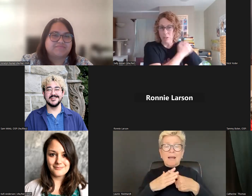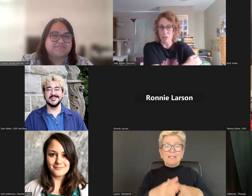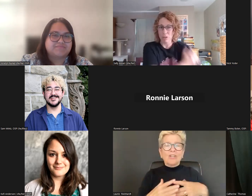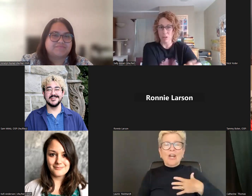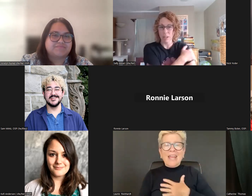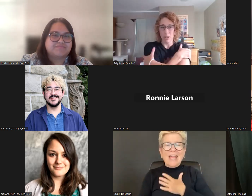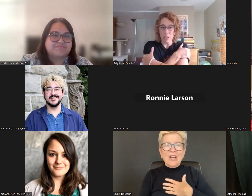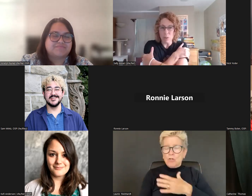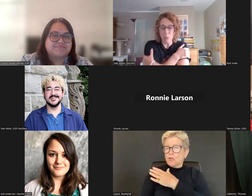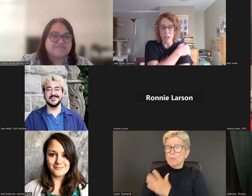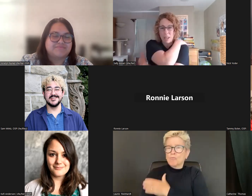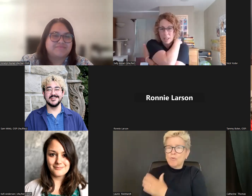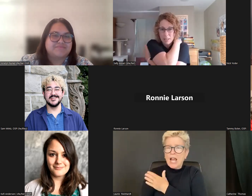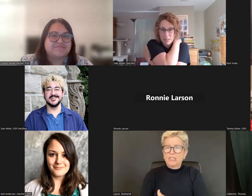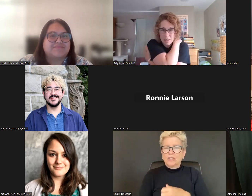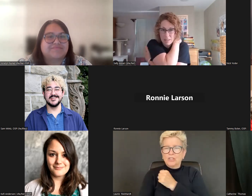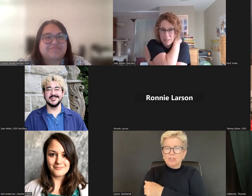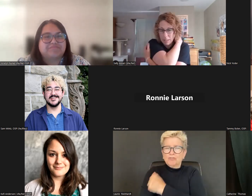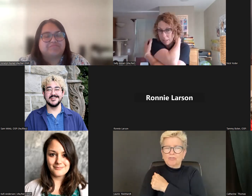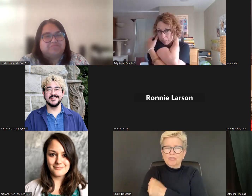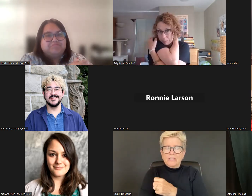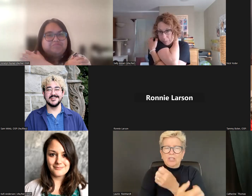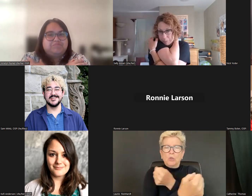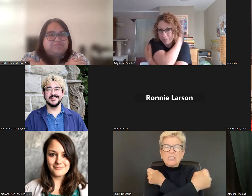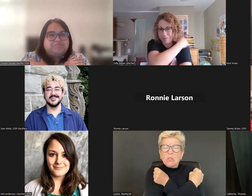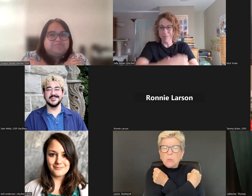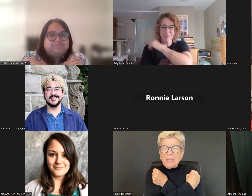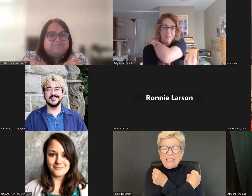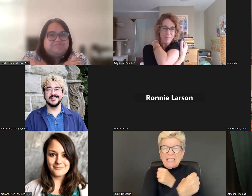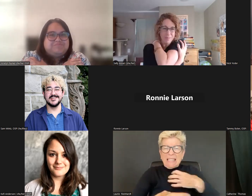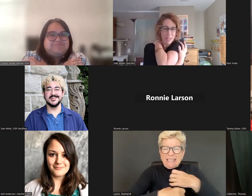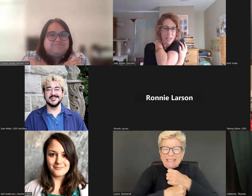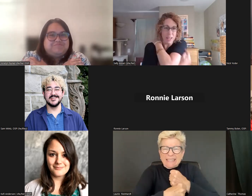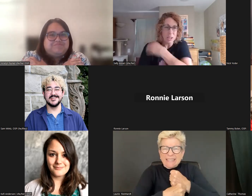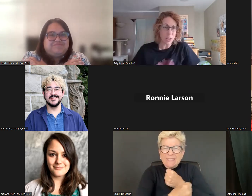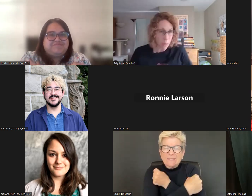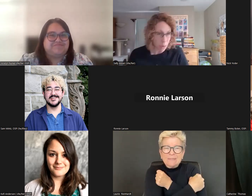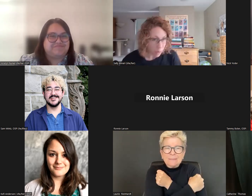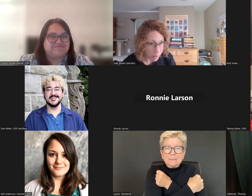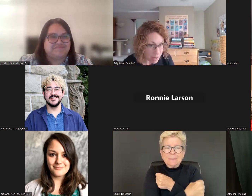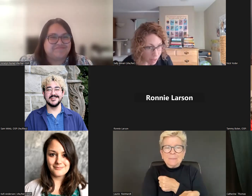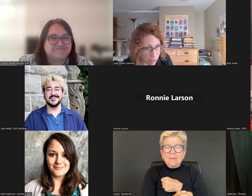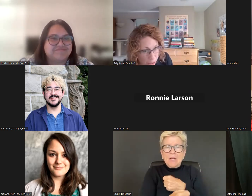And then tactile touch, you know, you can tap all the way down. You can do all sorts of different touch.